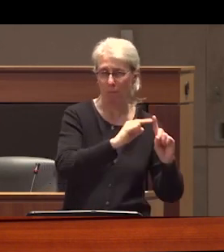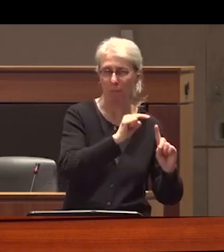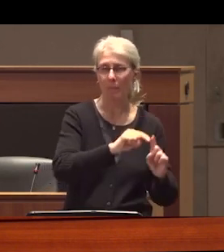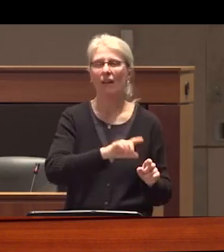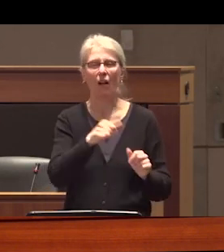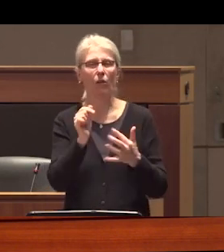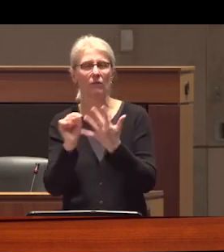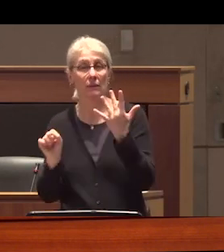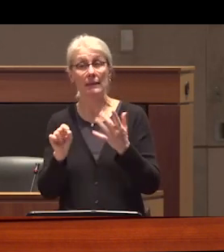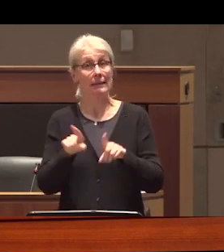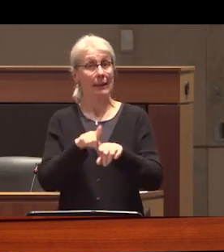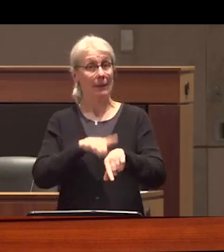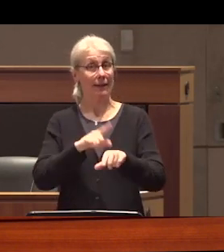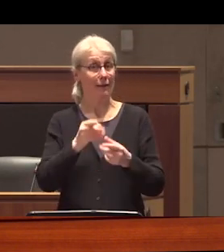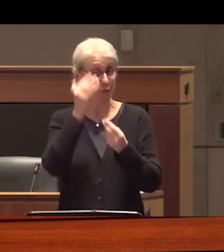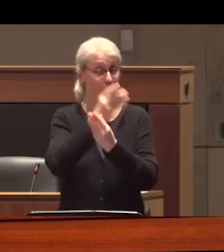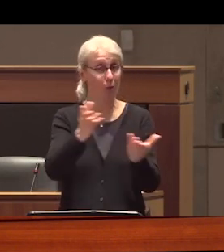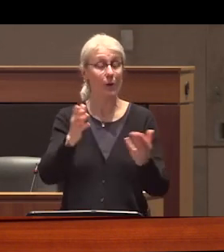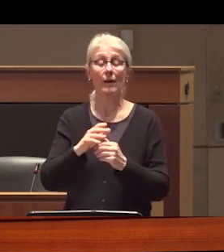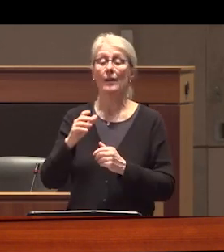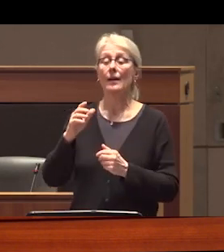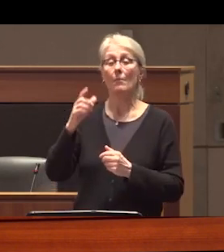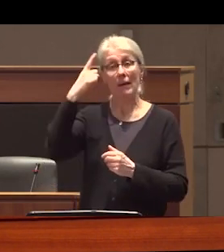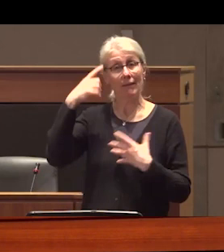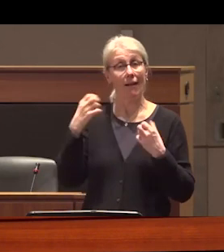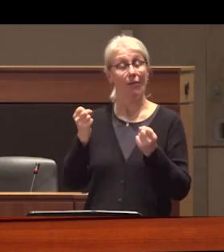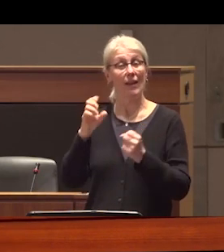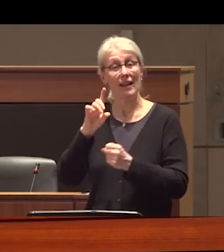report was released our ministry of mental health and addictions unequivocally rejected